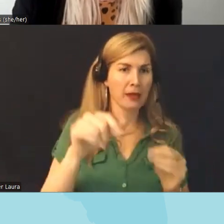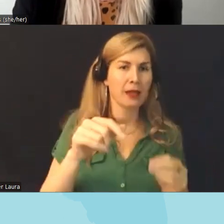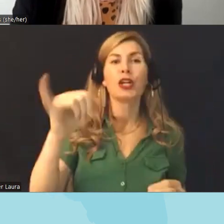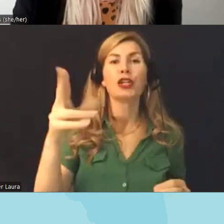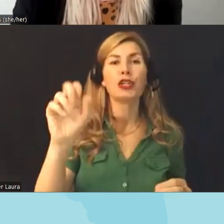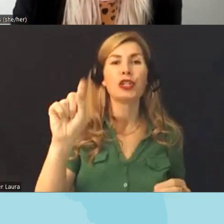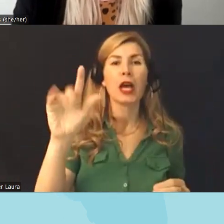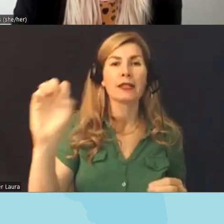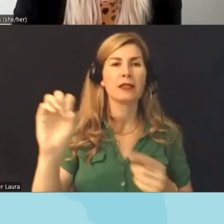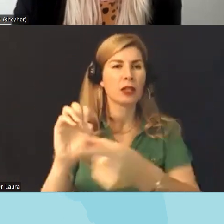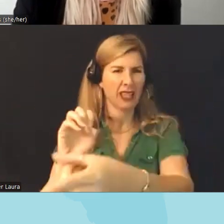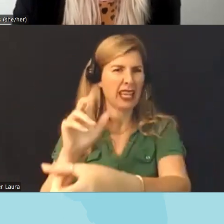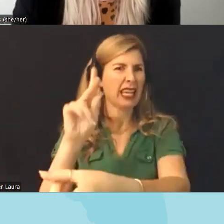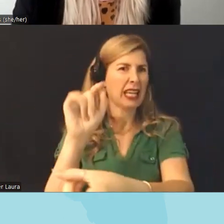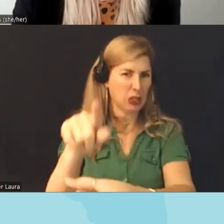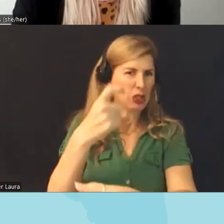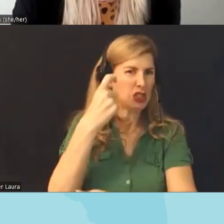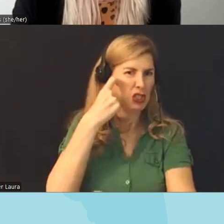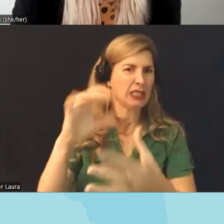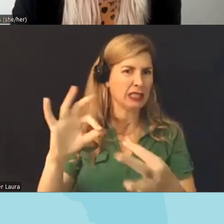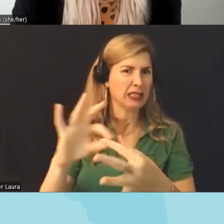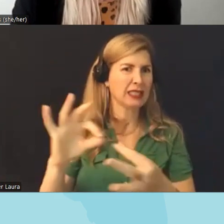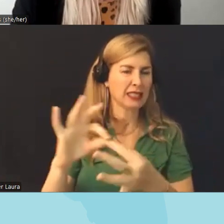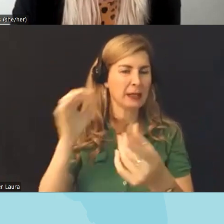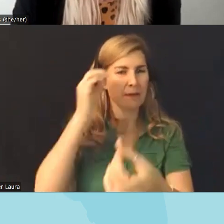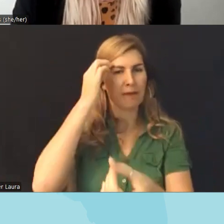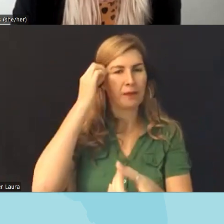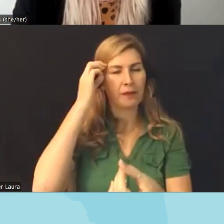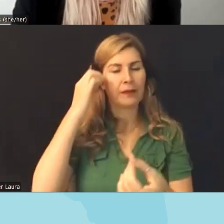bit Katie um I think you went first and other folks talked about that so if anyone feel free